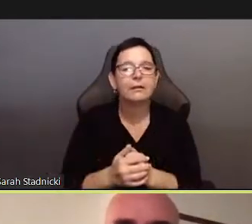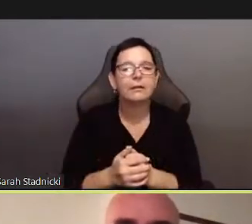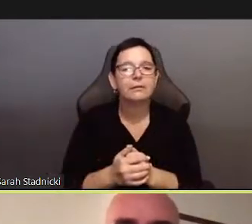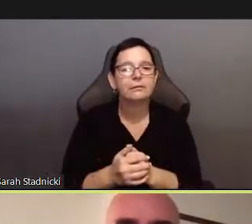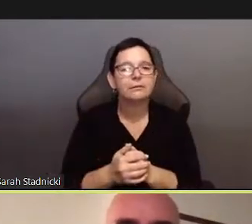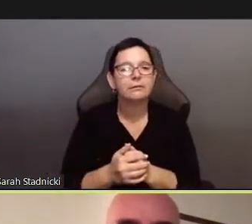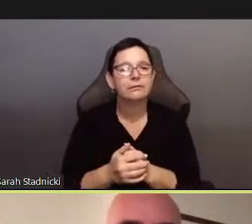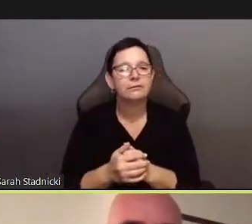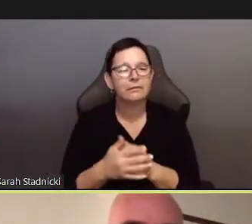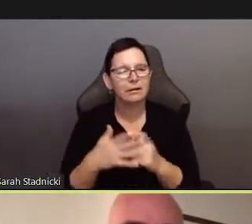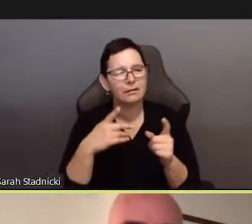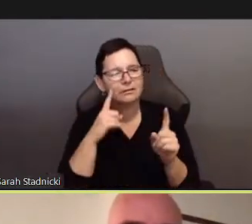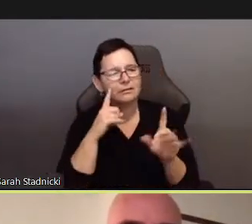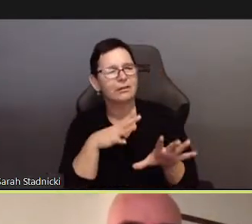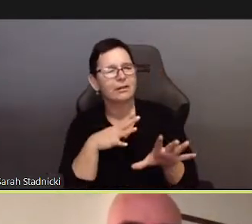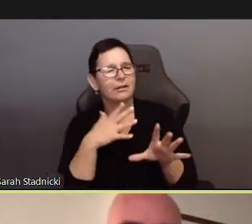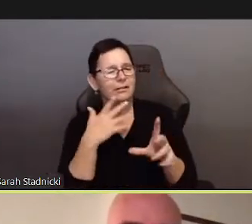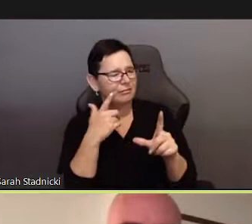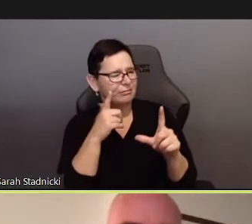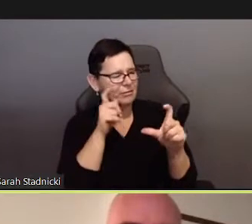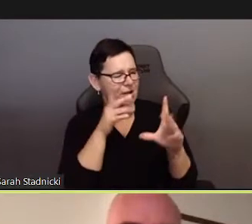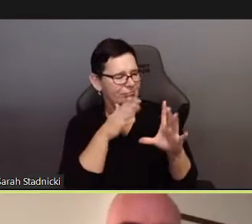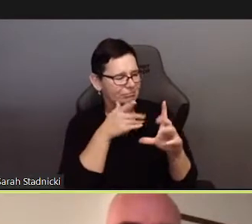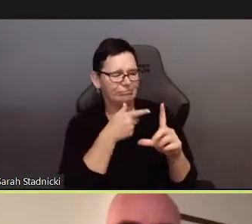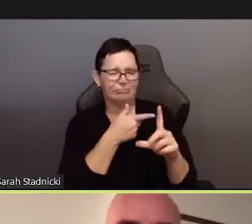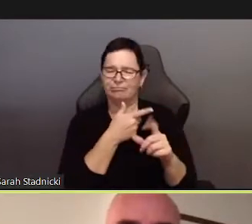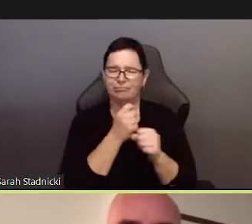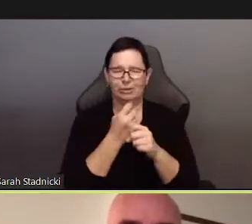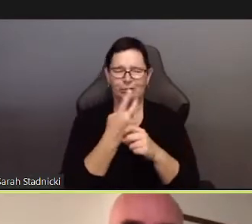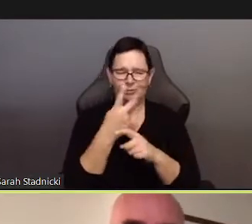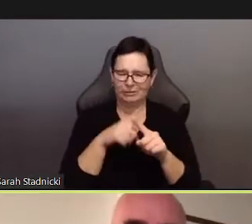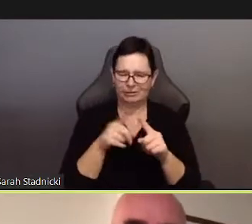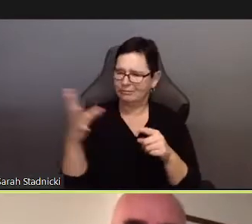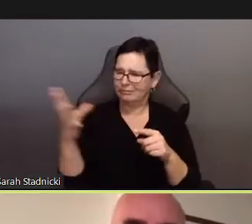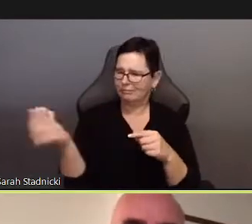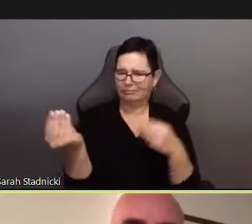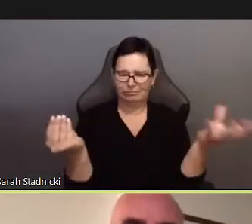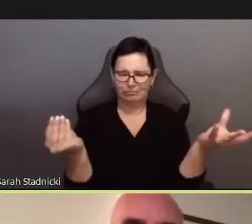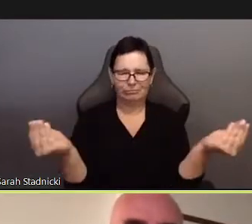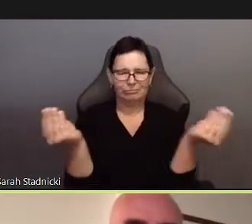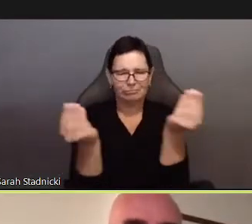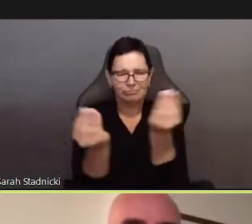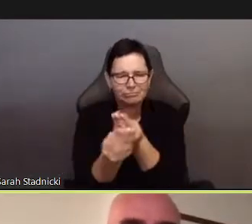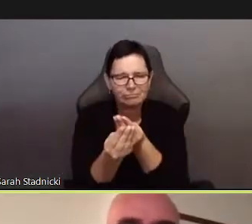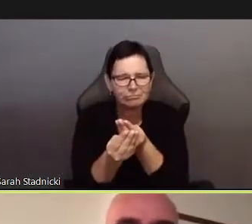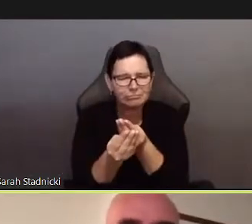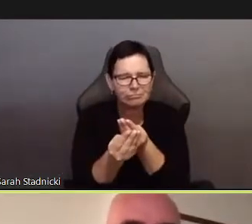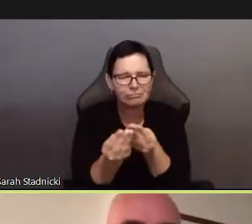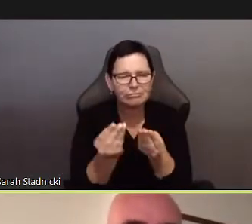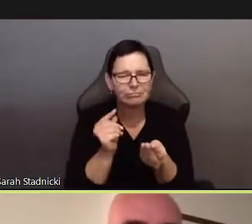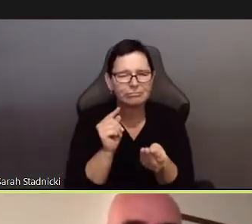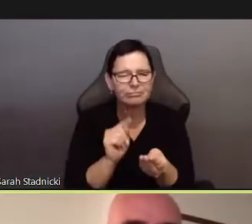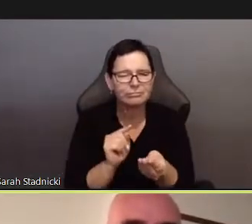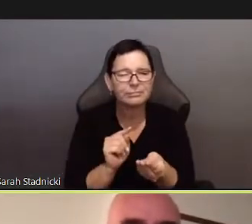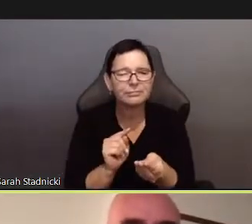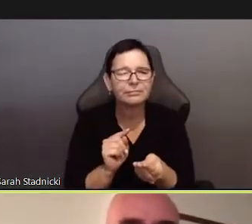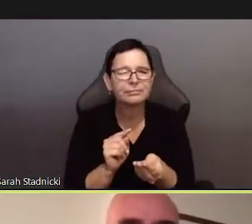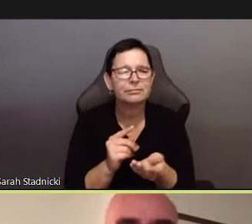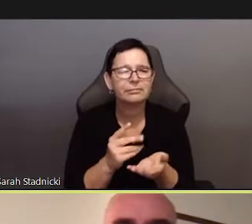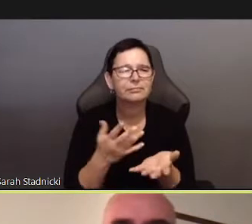As I embark on this attempt to link solitude and things as the time that remains,